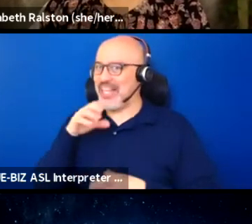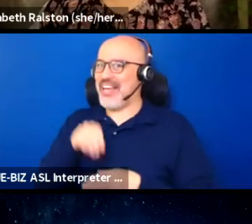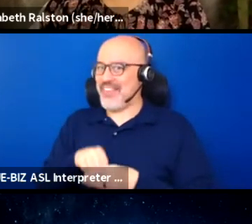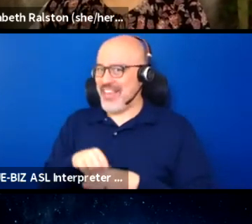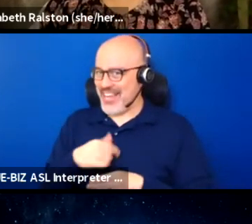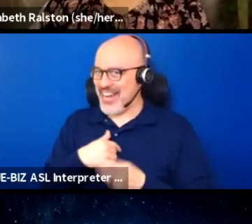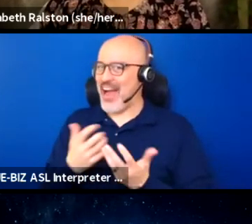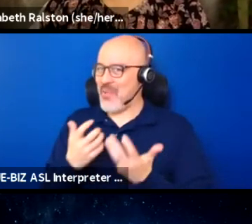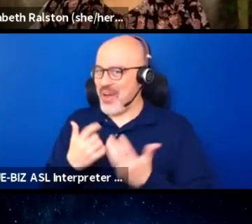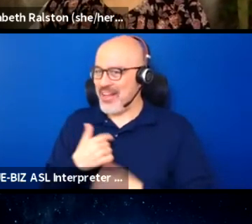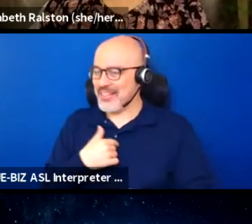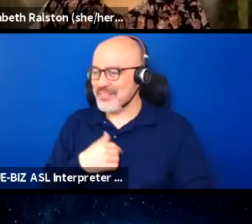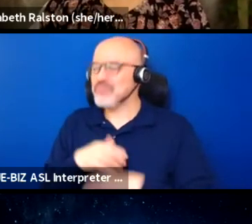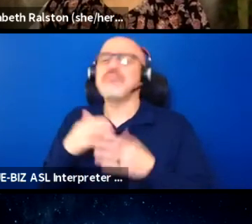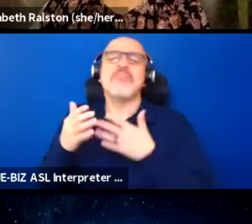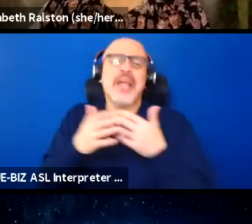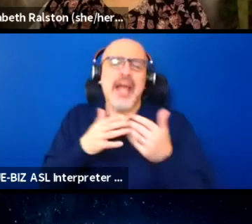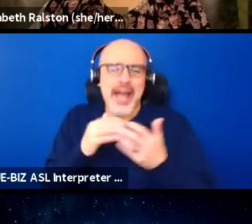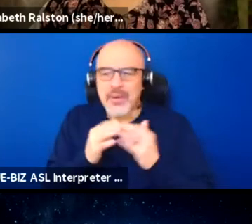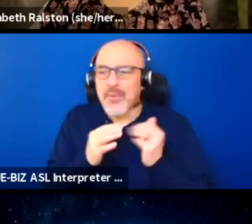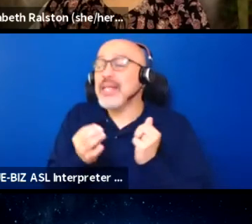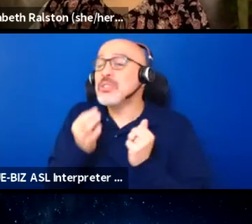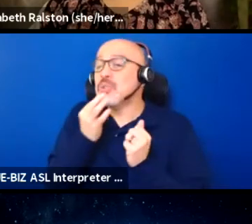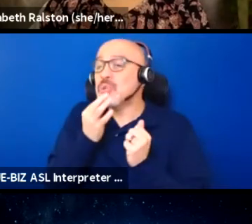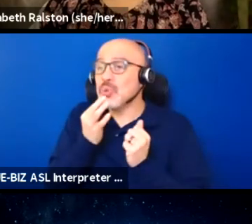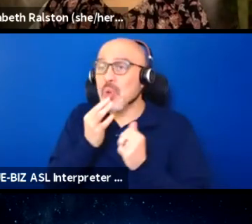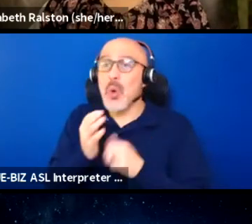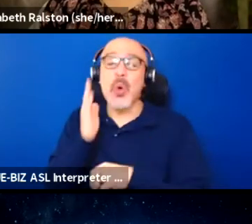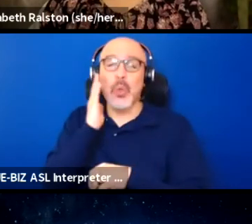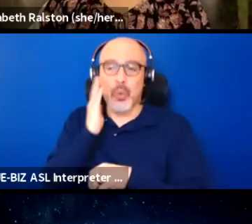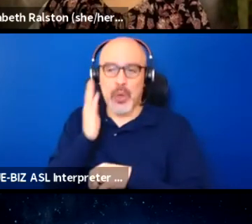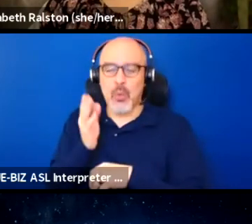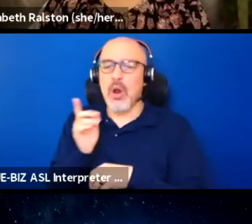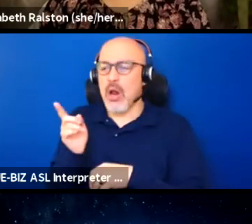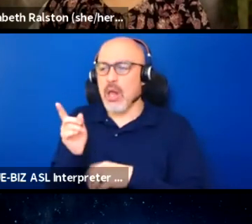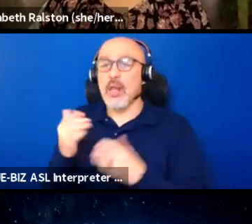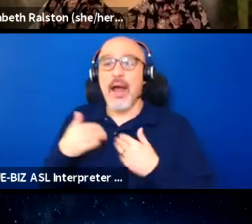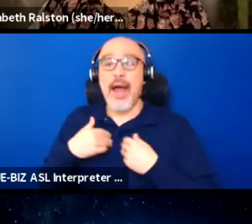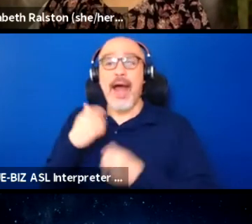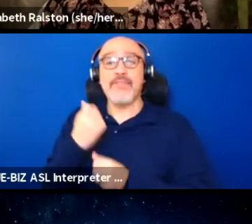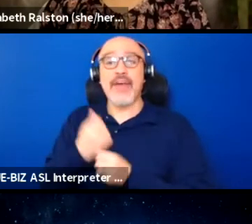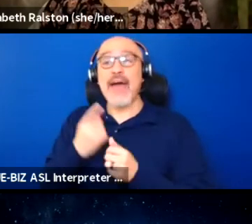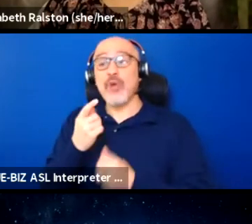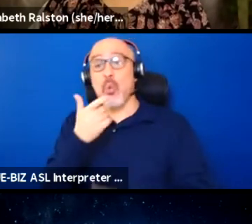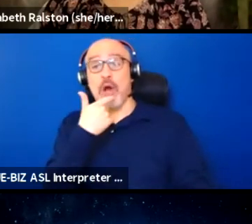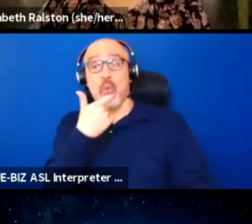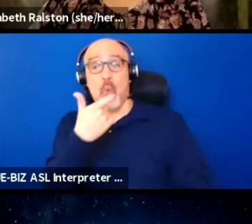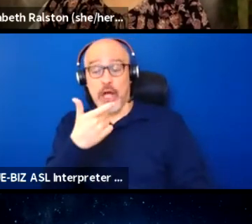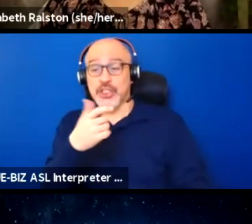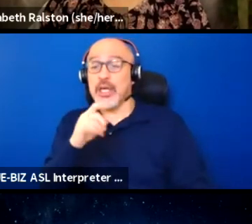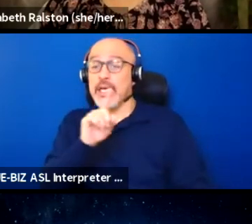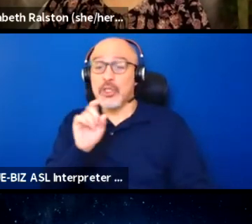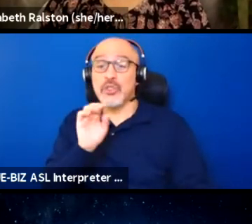So in a moment, we're going to have everyone who's watching the Zoom webinar will be invited